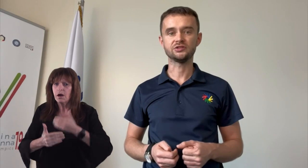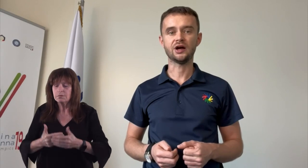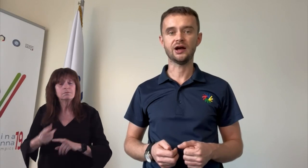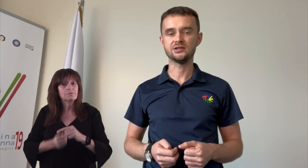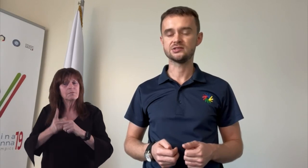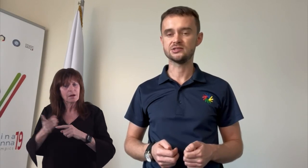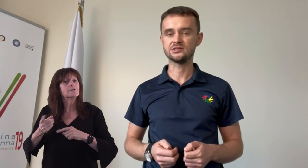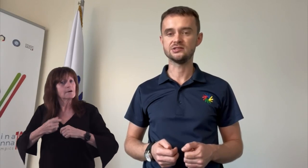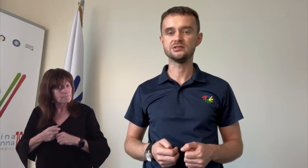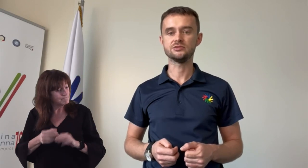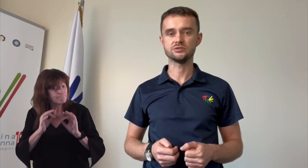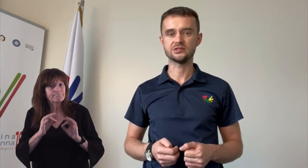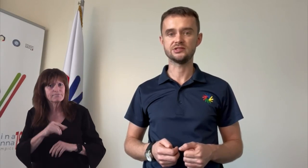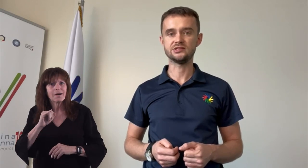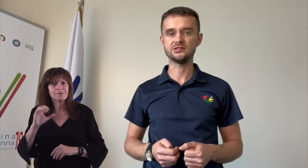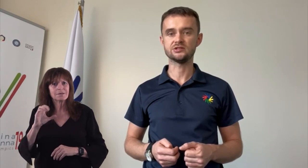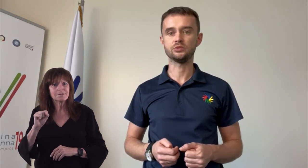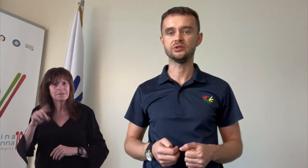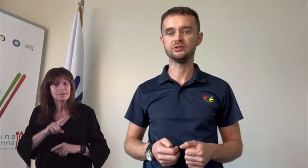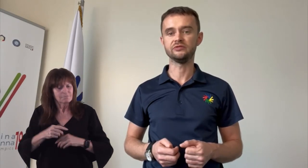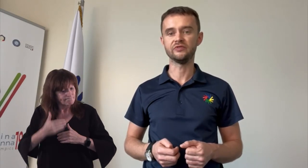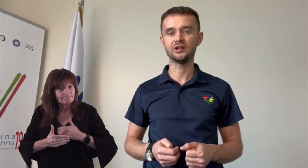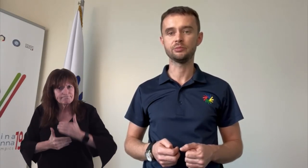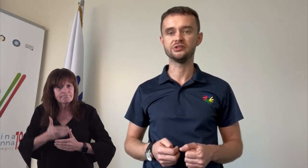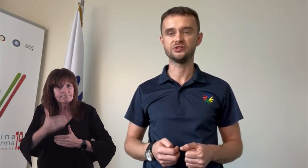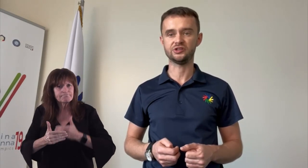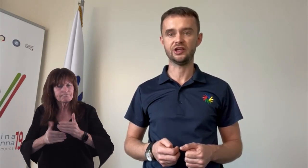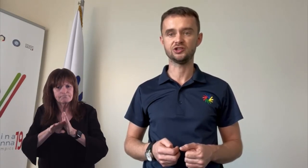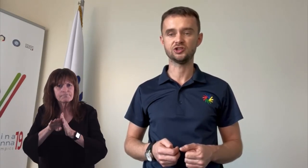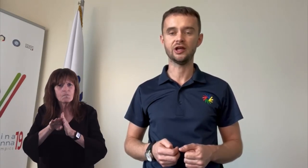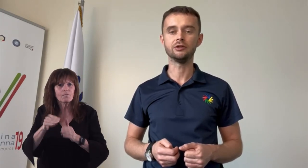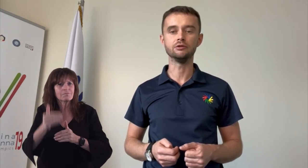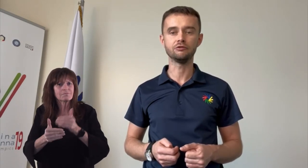encouraged ICSD to continue with development,